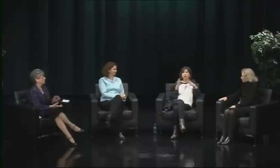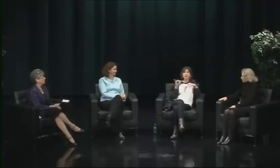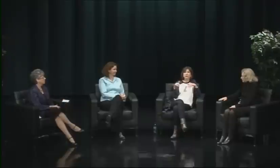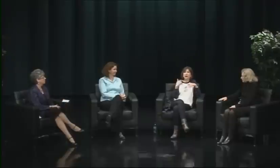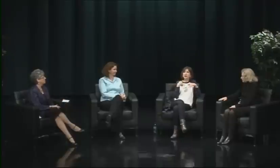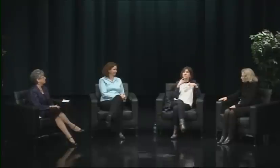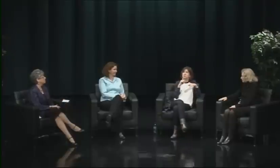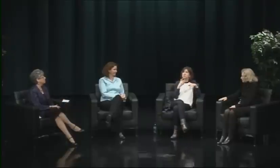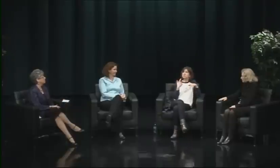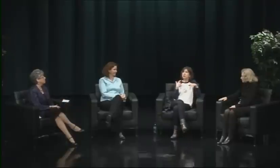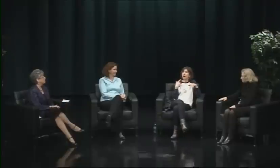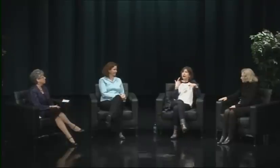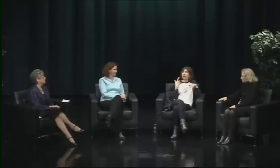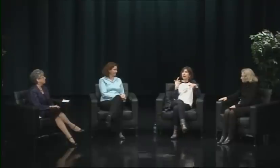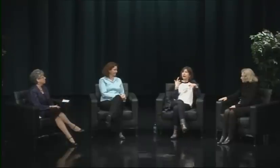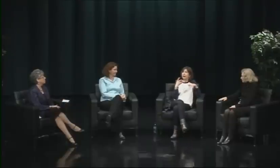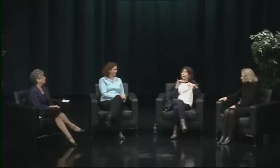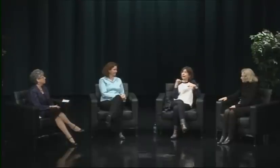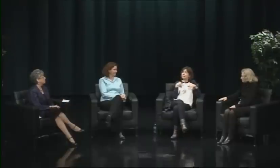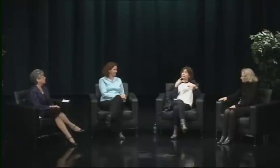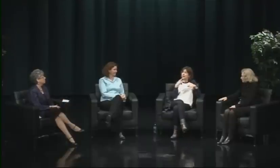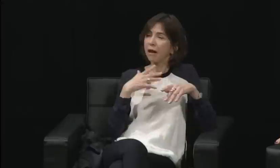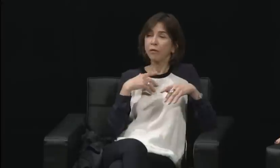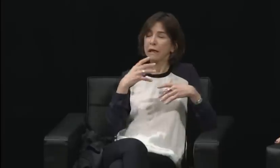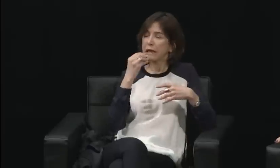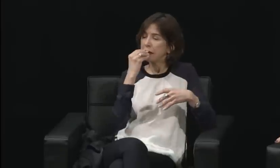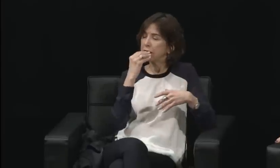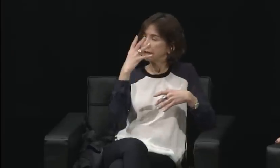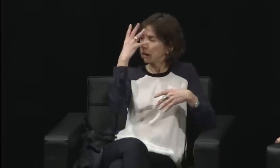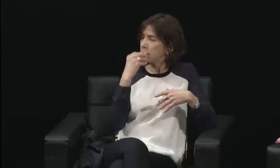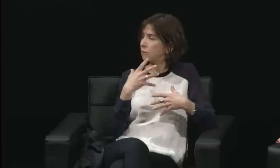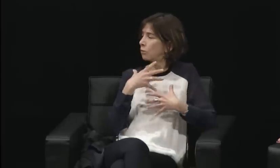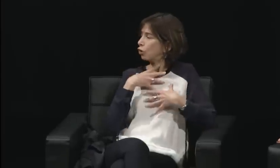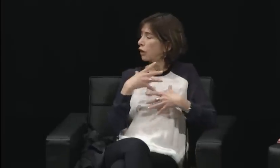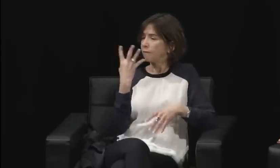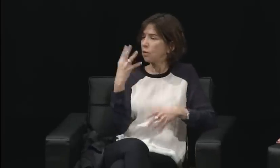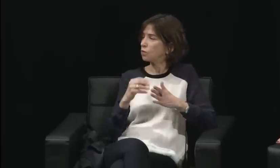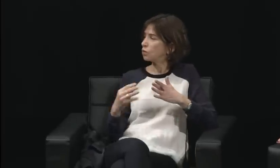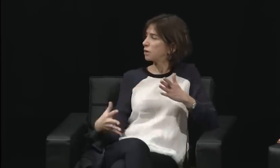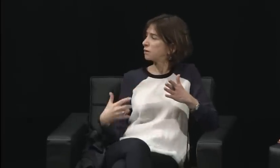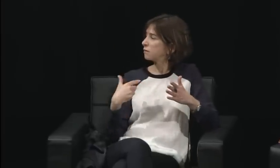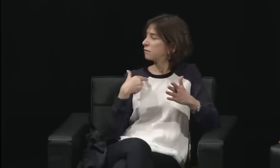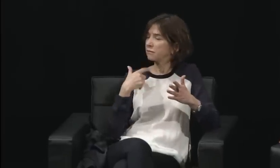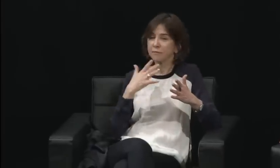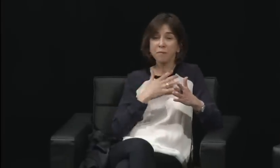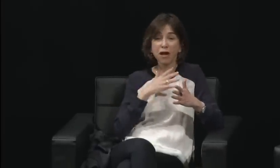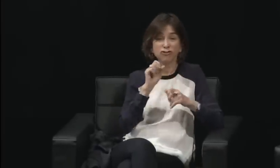You know, as I said, it was led by deaf men, and it really was.